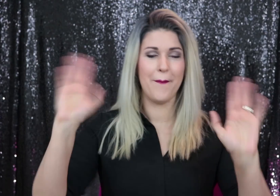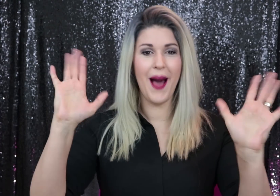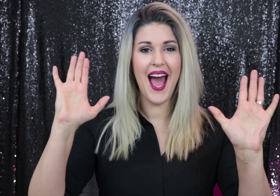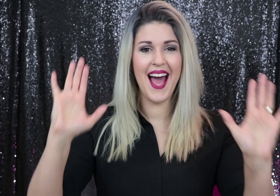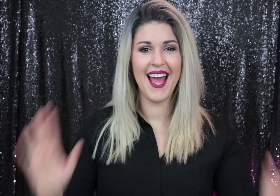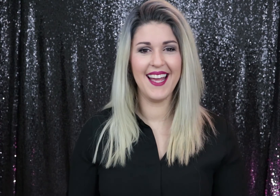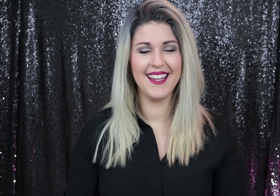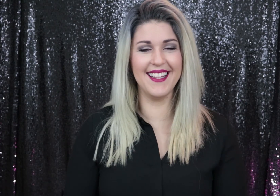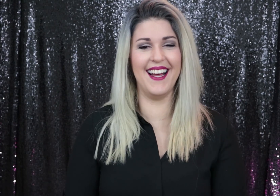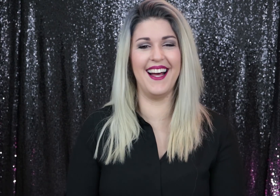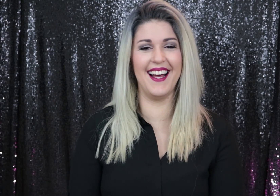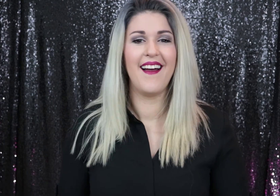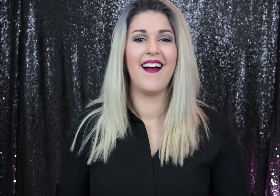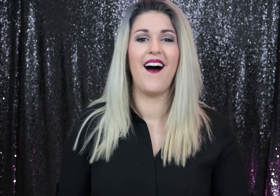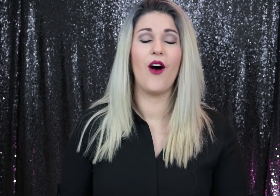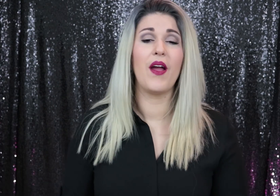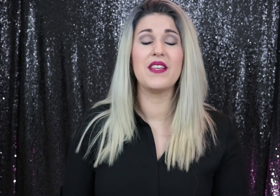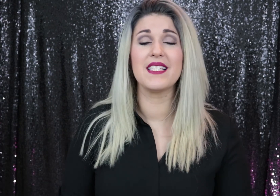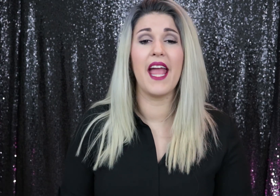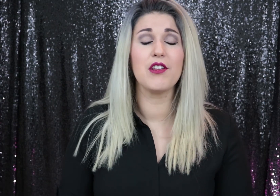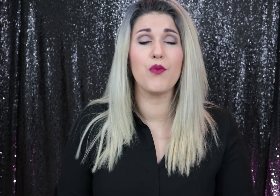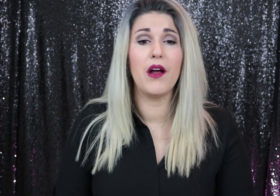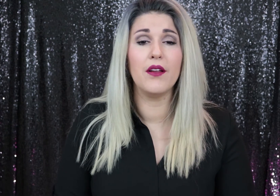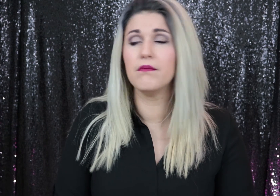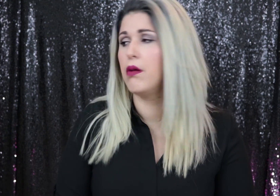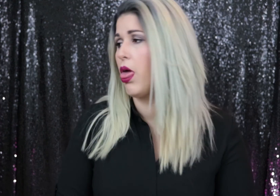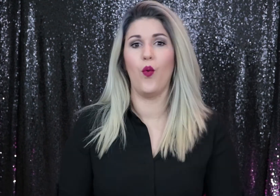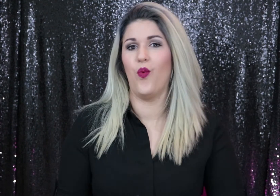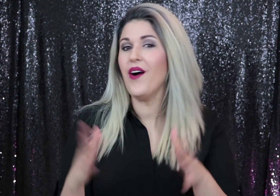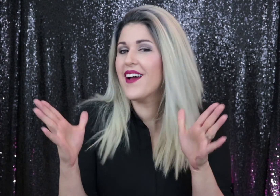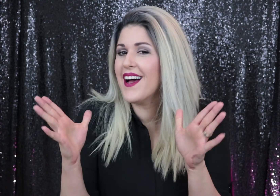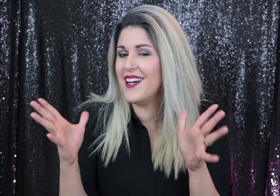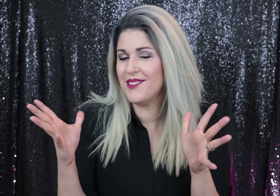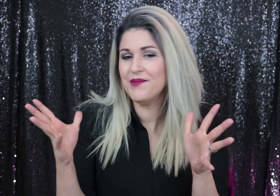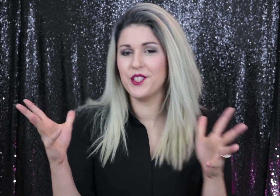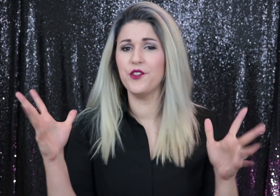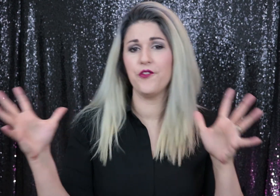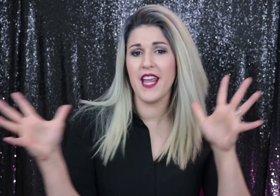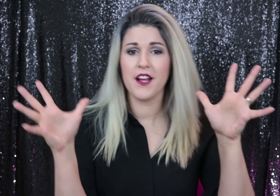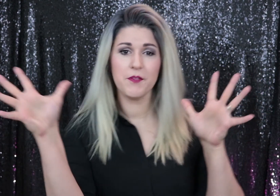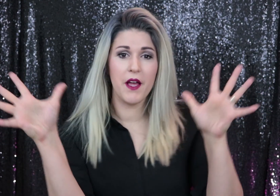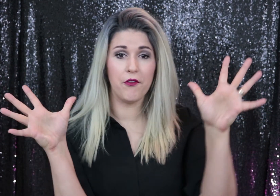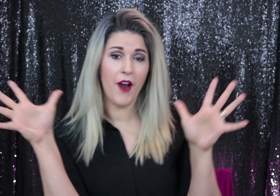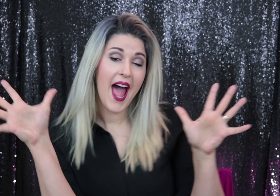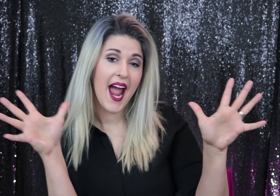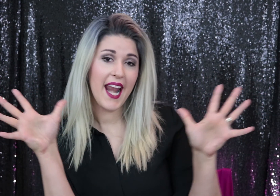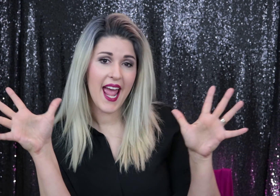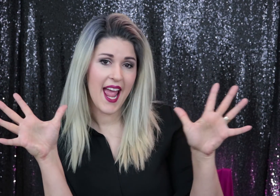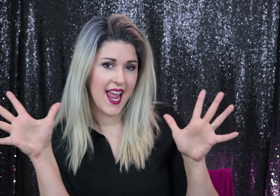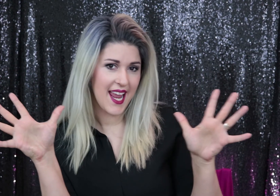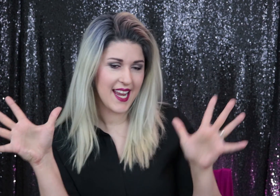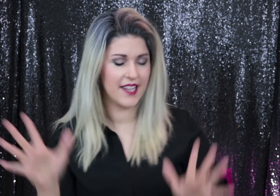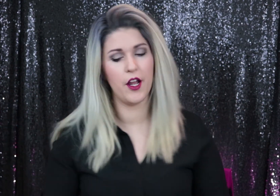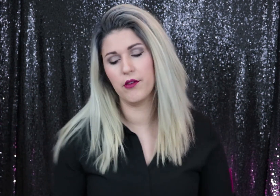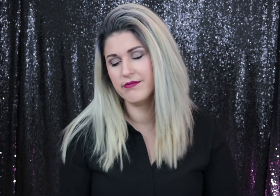Yeah. Bye. All right, this is ASL. Welcome to finger spell fry. No,